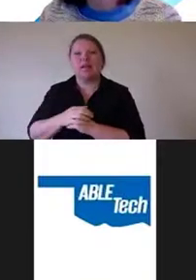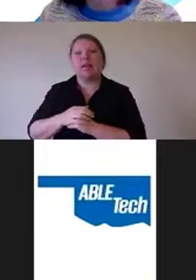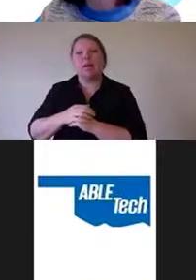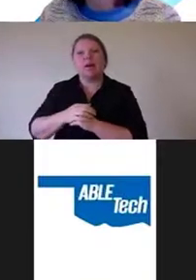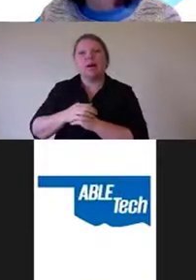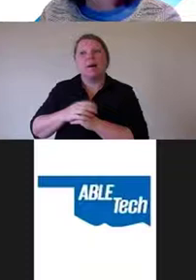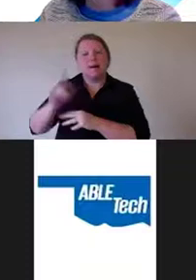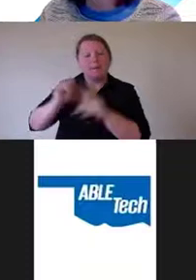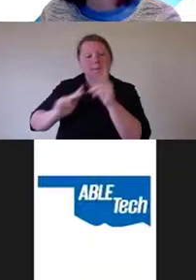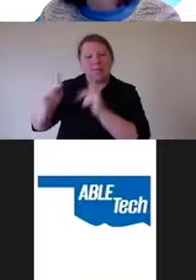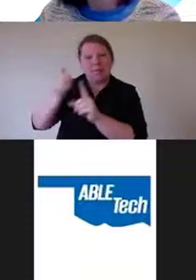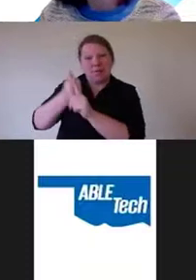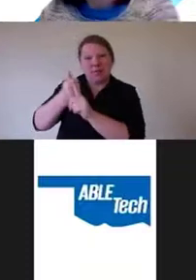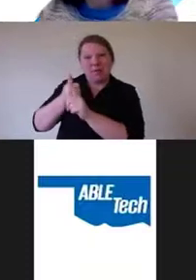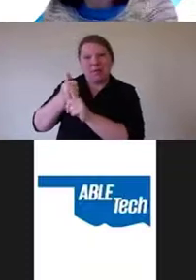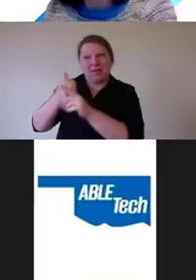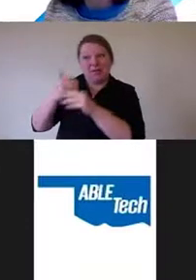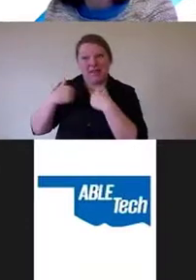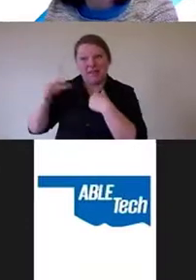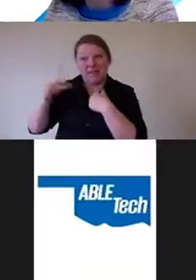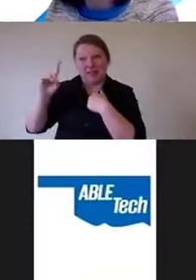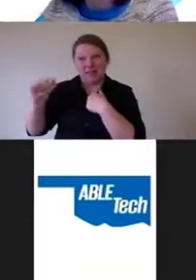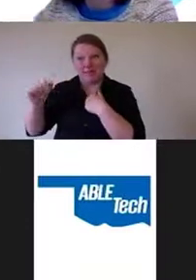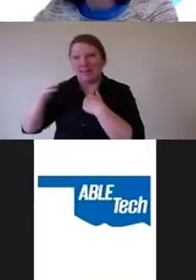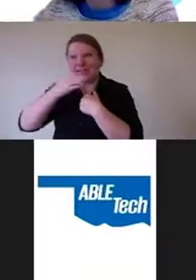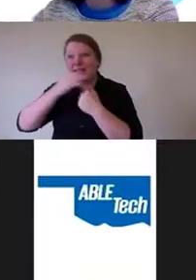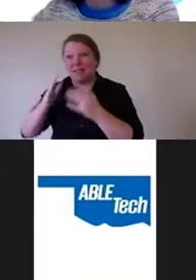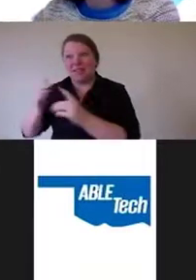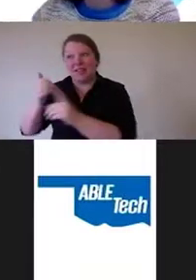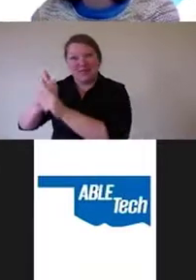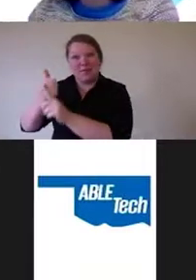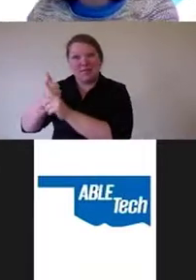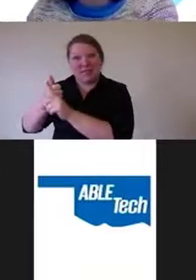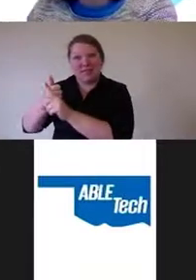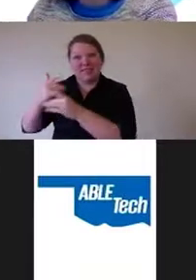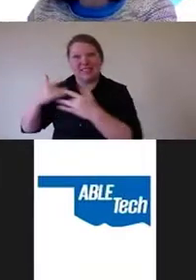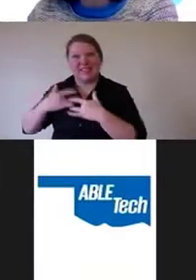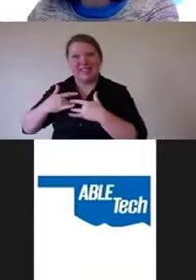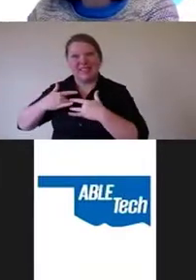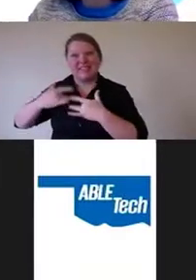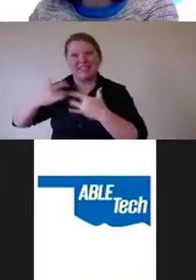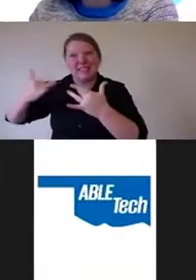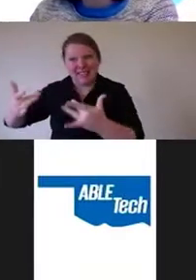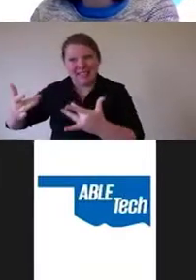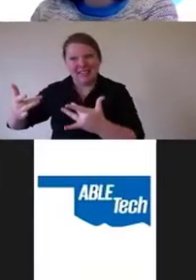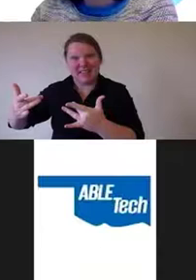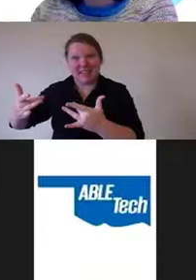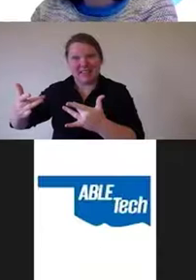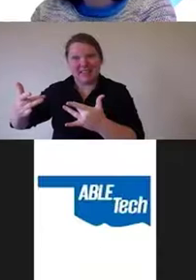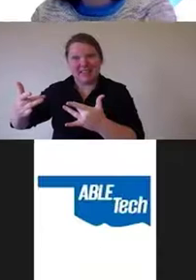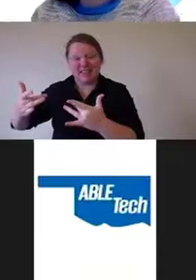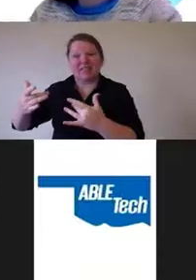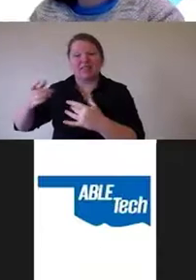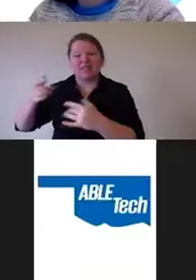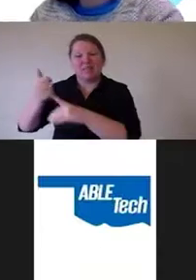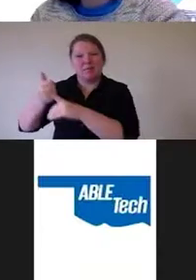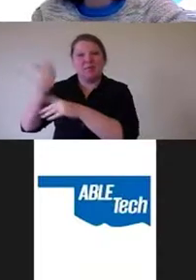accessibility experts are the ones that are most likely to have actually had been forced to interact with an overlay.